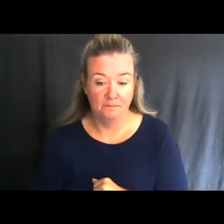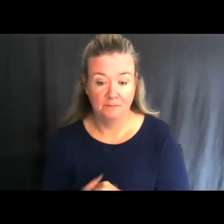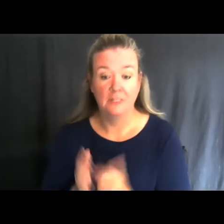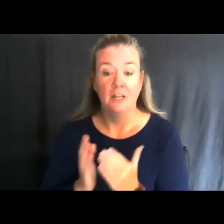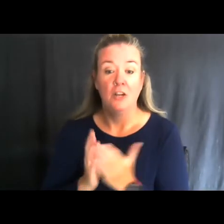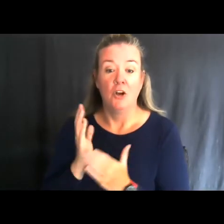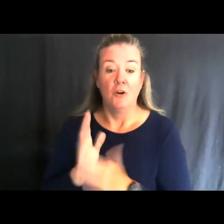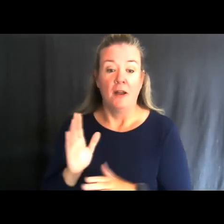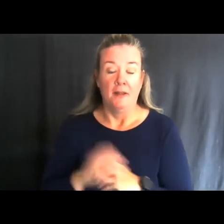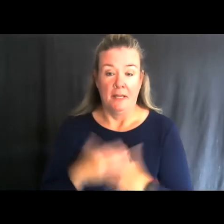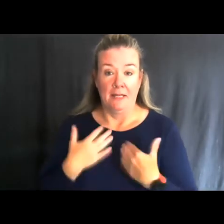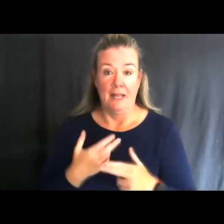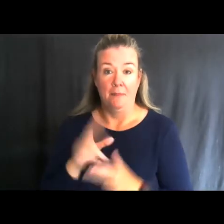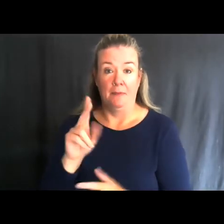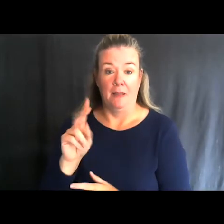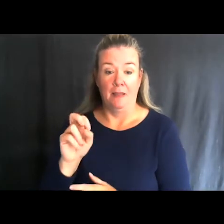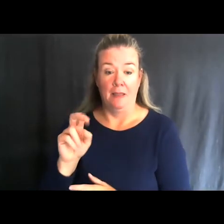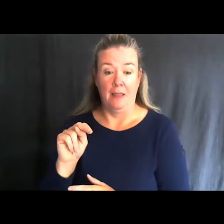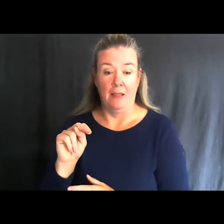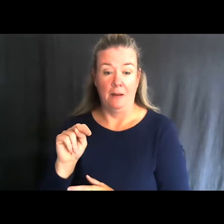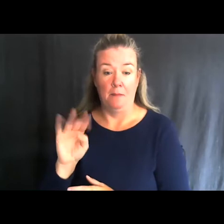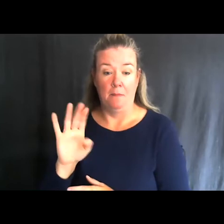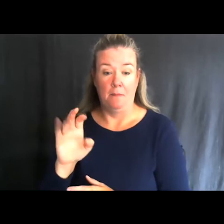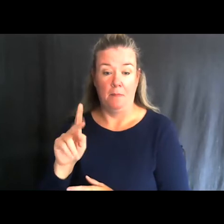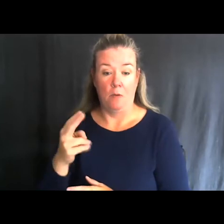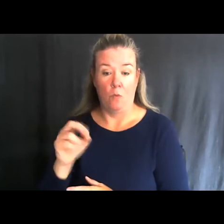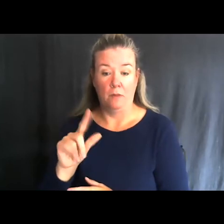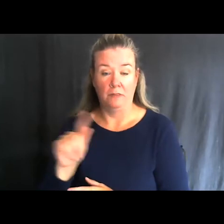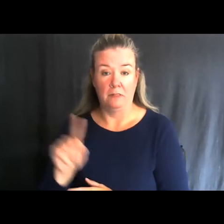My name is Ken Buchholtz and I’m part of the National Wild Turkey Federation.